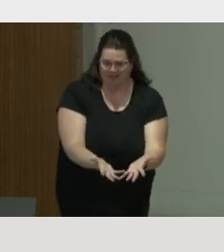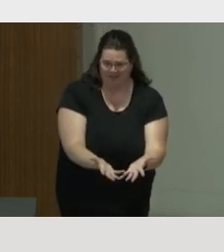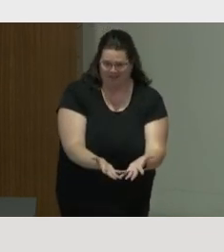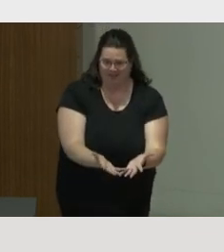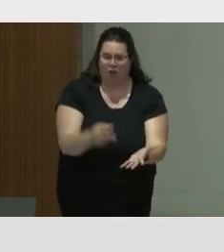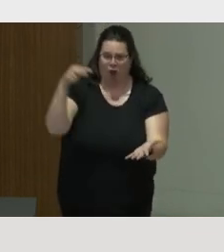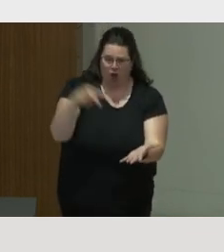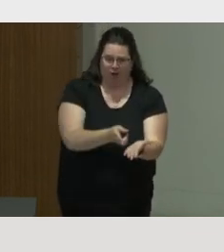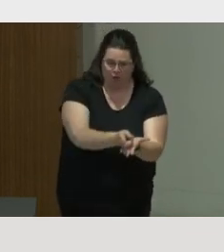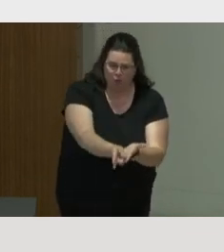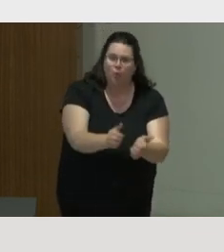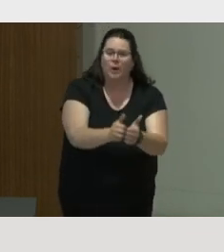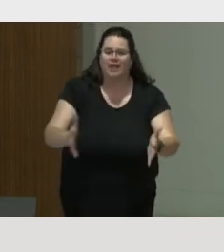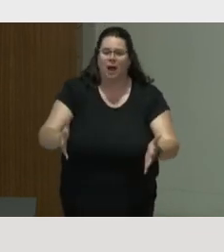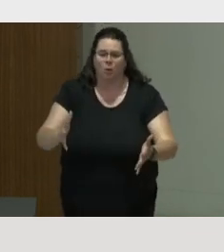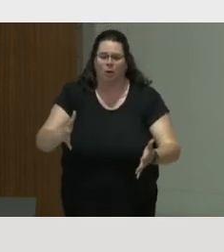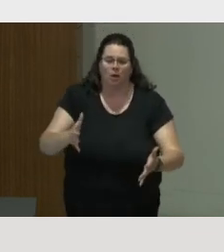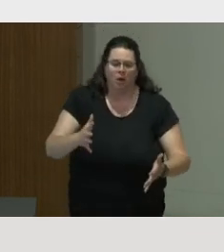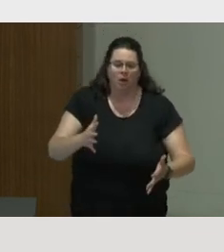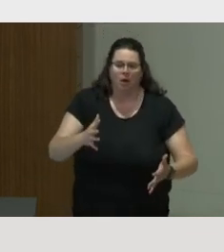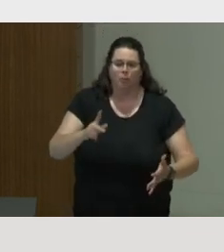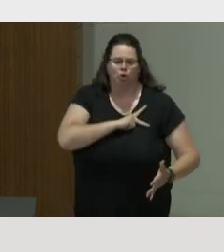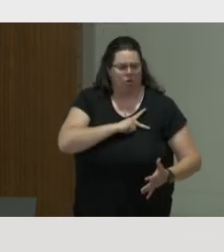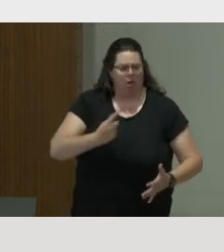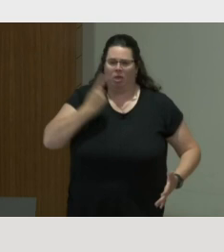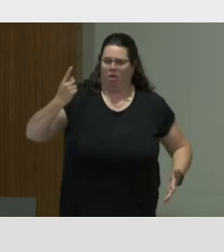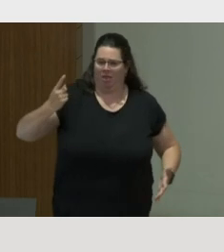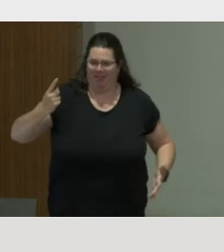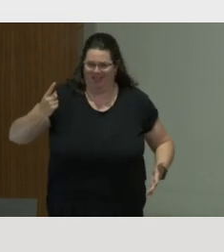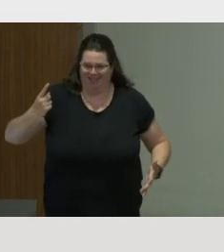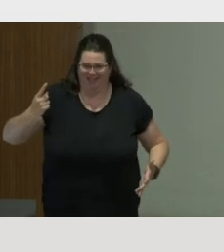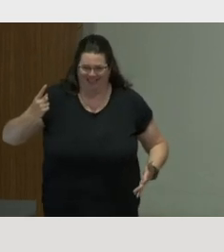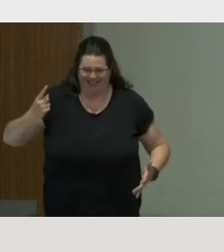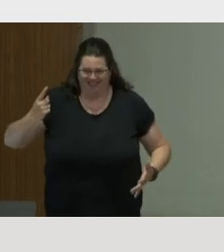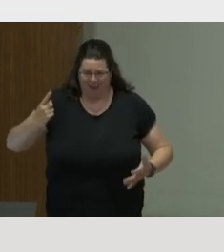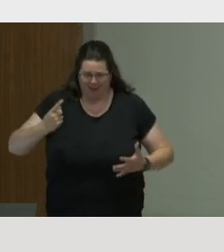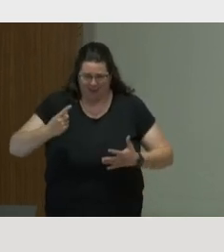Mechanisms, we see revealing what people hide from themselves, so again, reflection, again, the link with the halo.